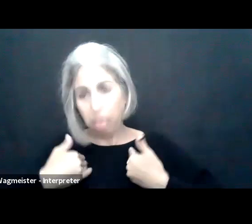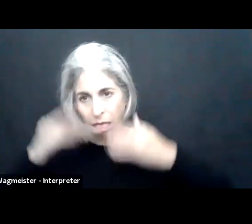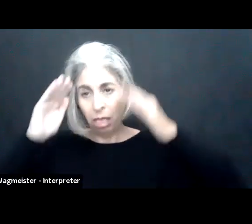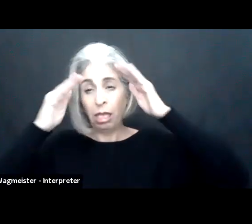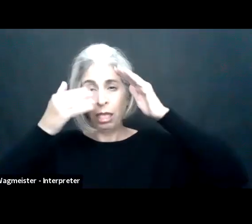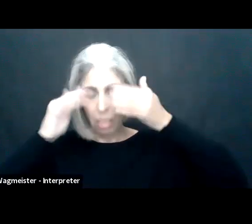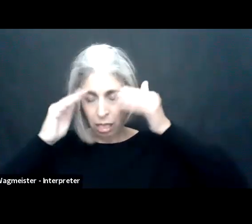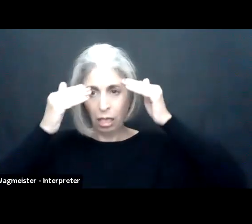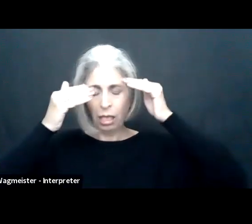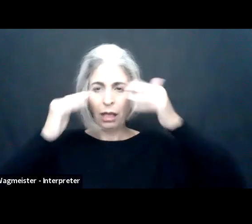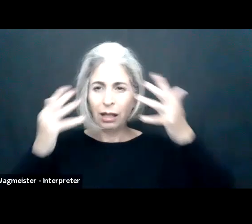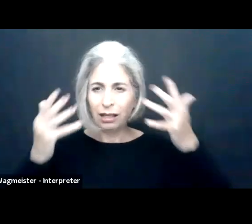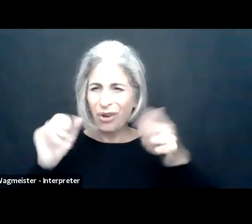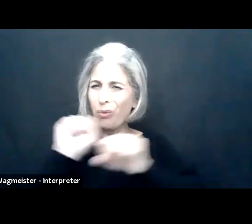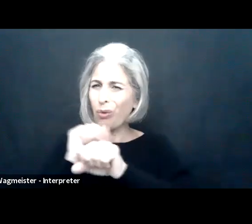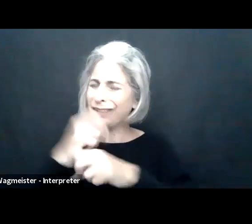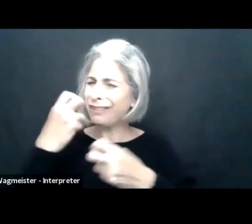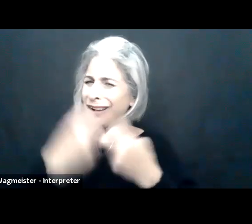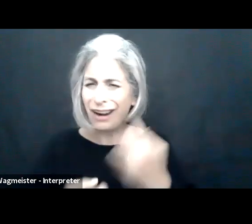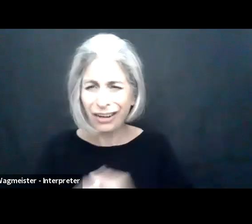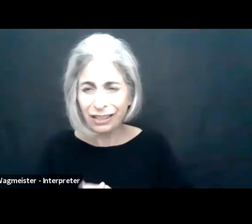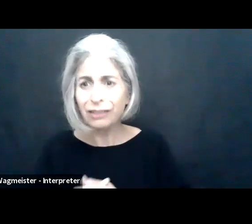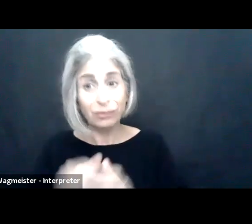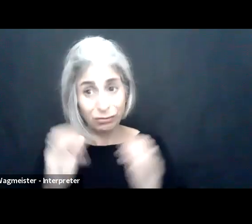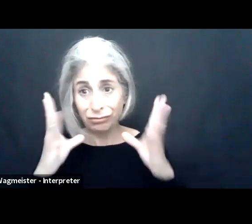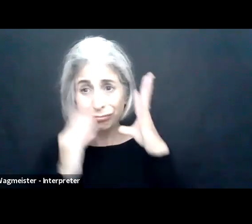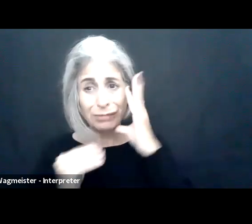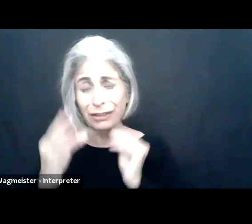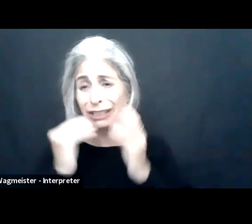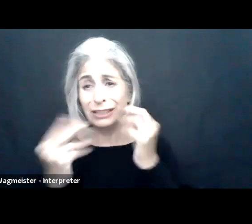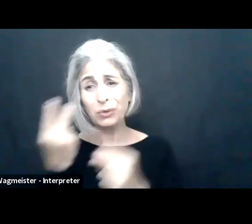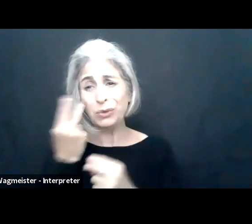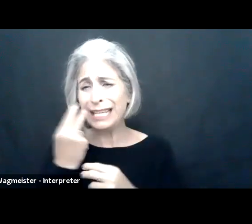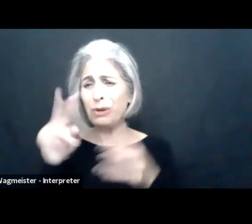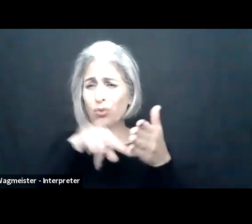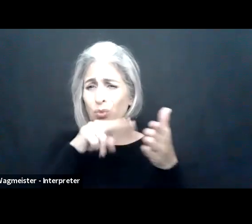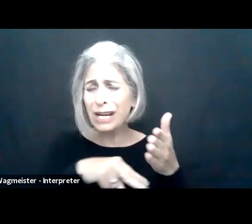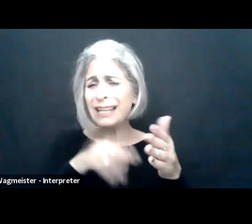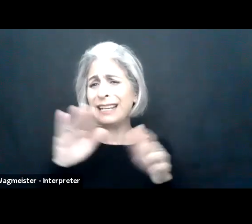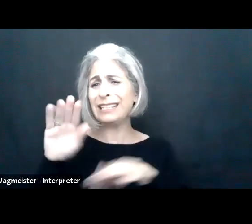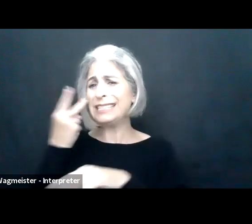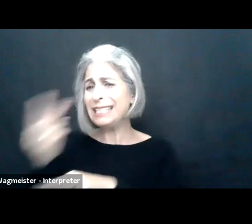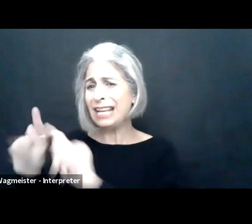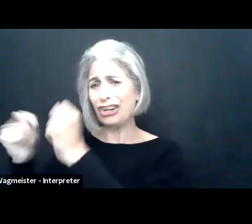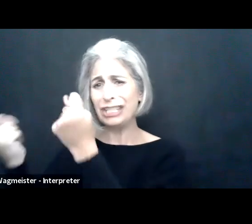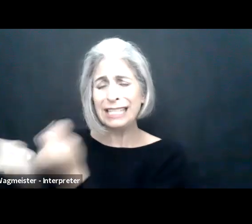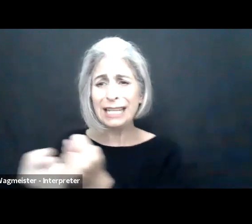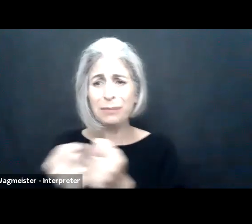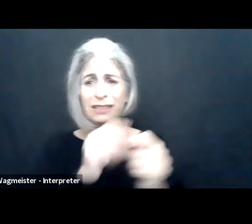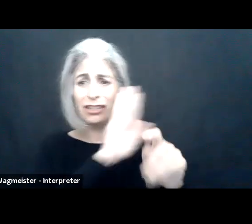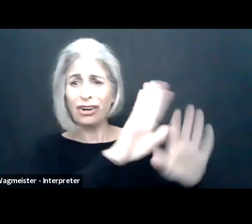96% of HR leaders told us fatigue is a problem and how we're working today. I imagine we all know that.